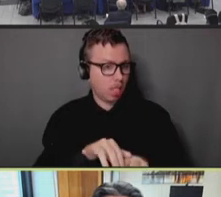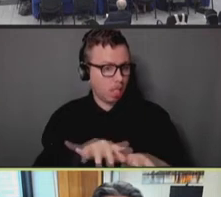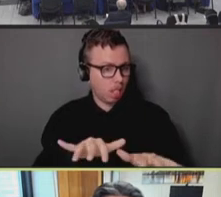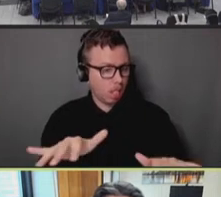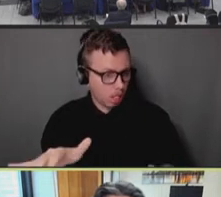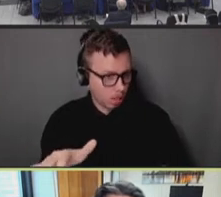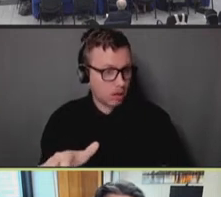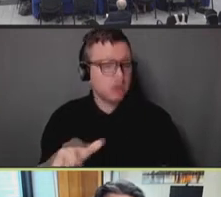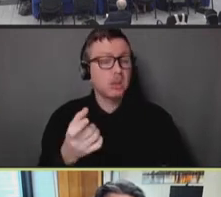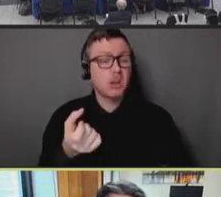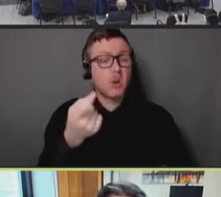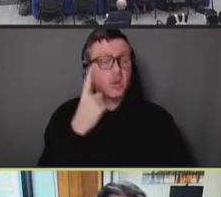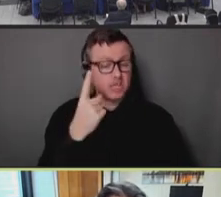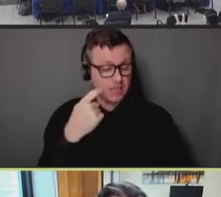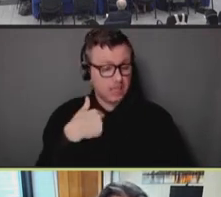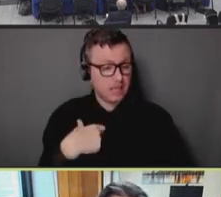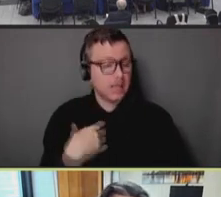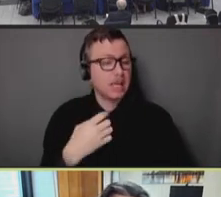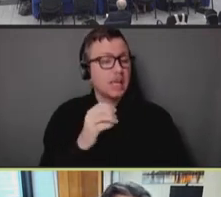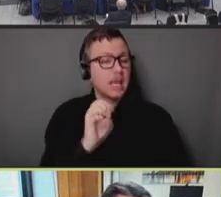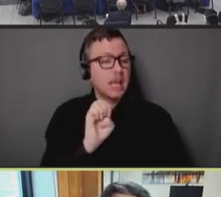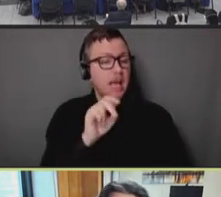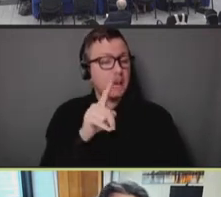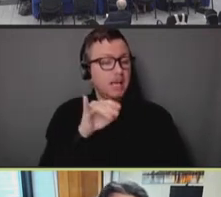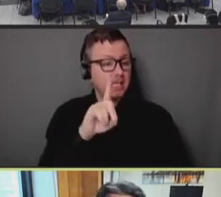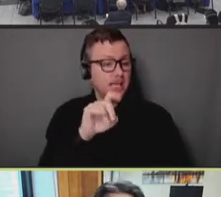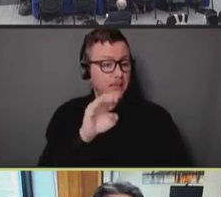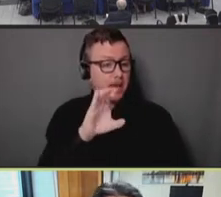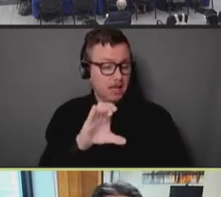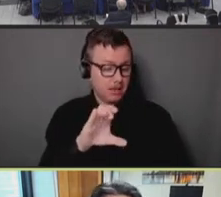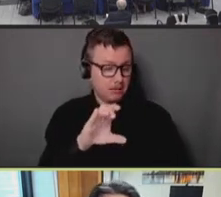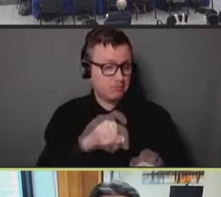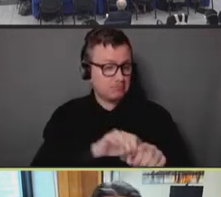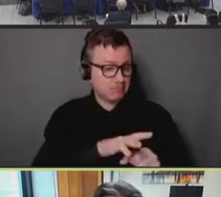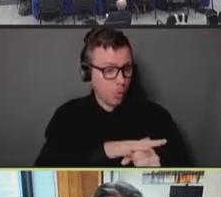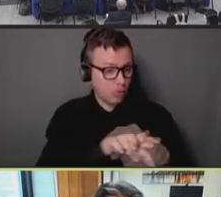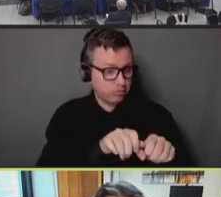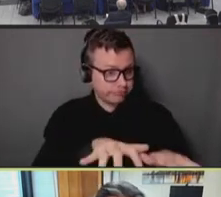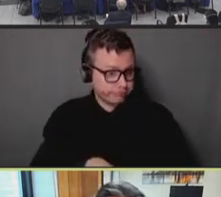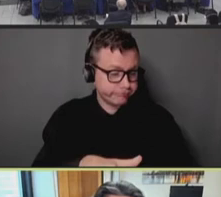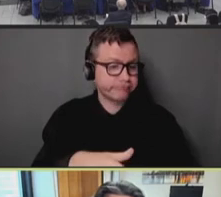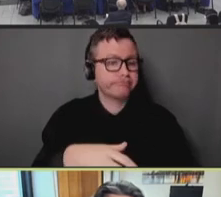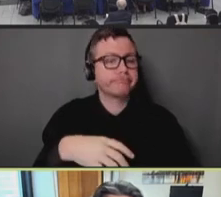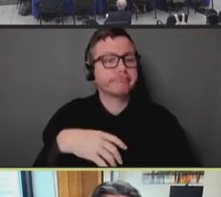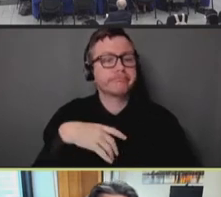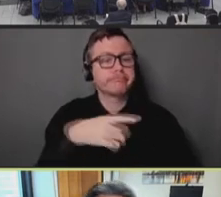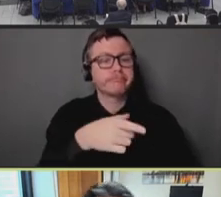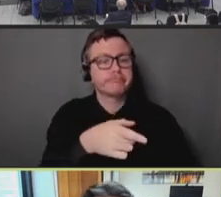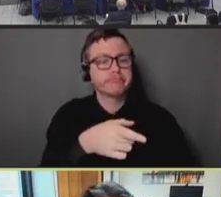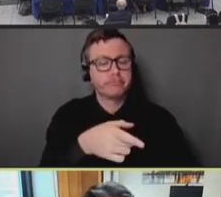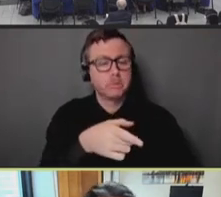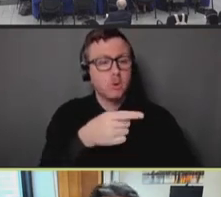epidemic, we represented above 30 percent of all the national cases. So we were the epicenter, and